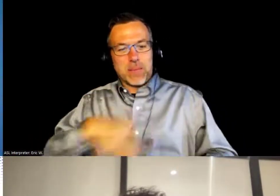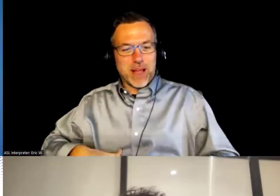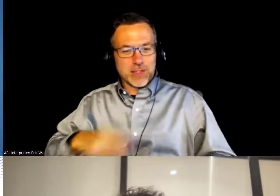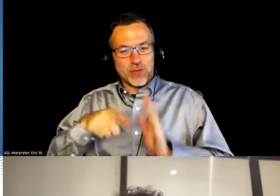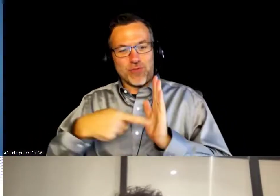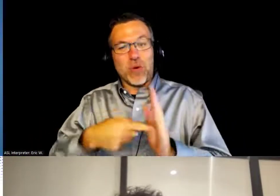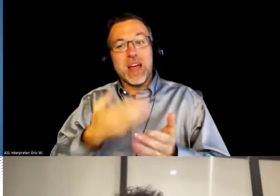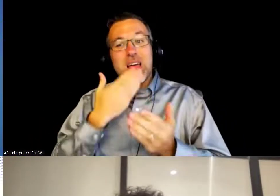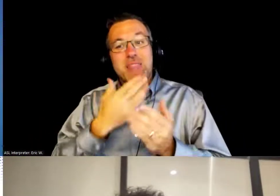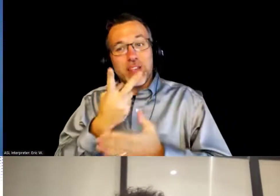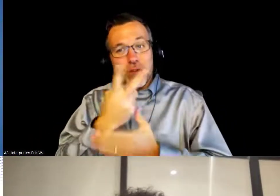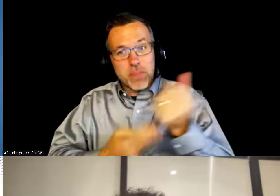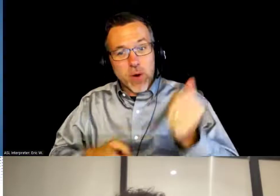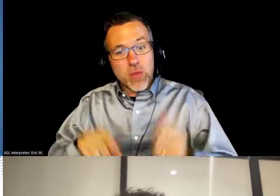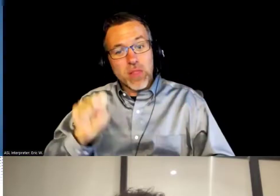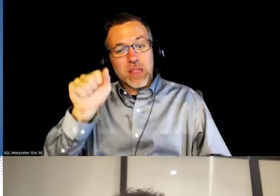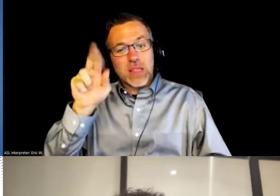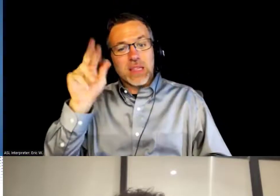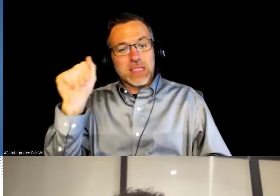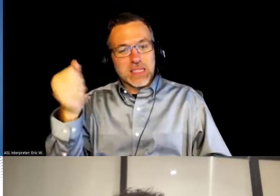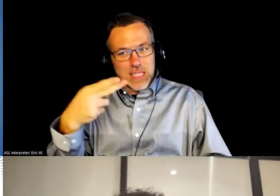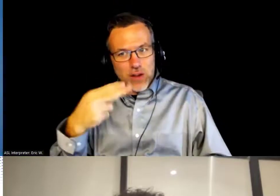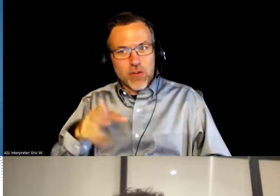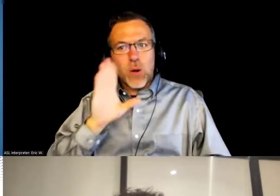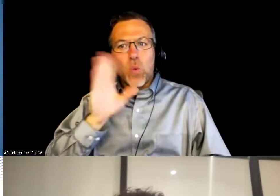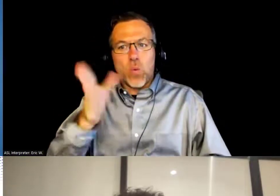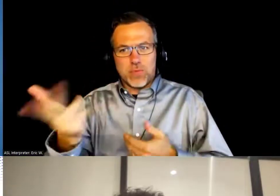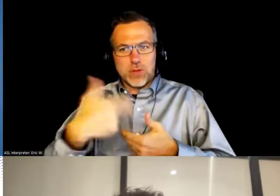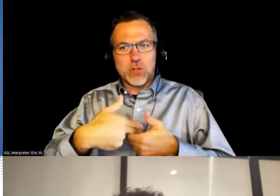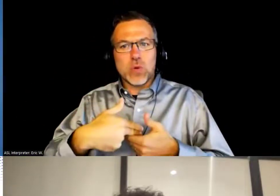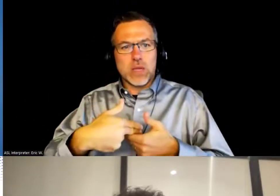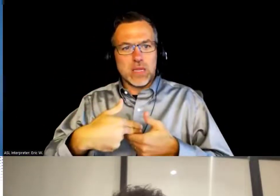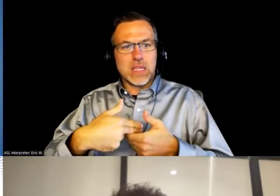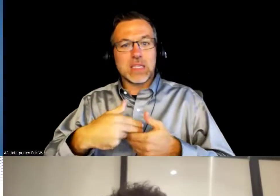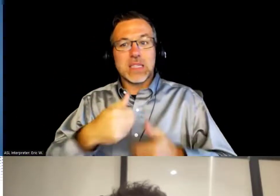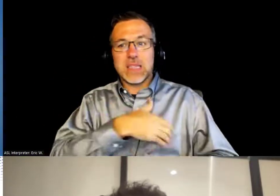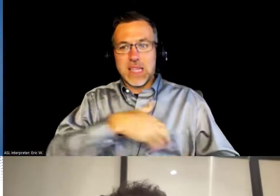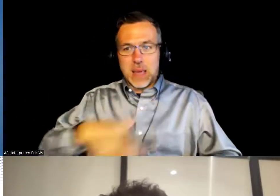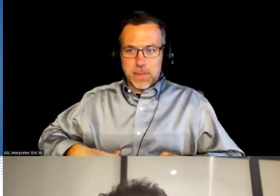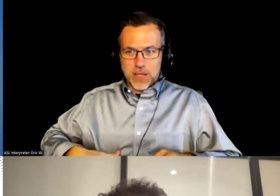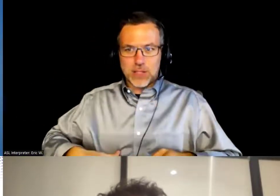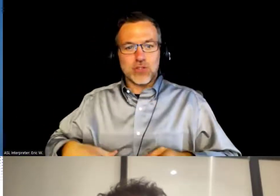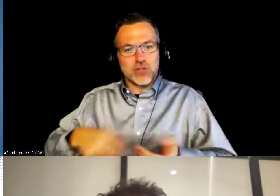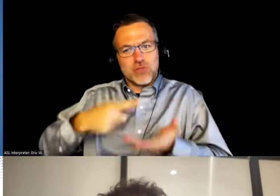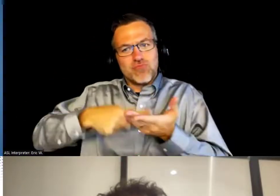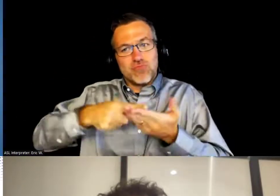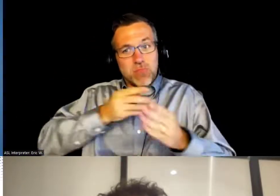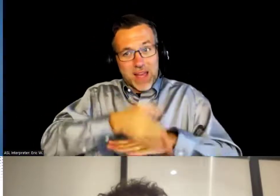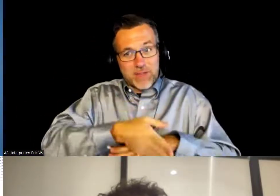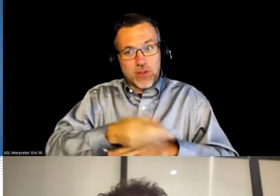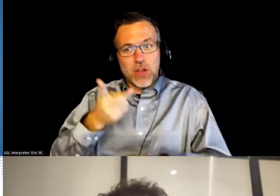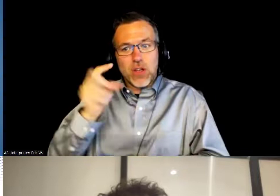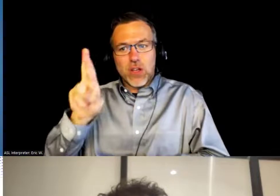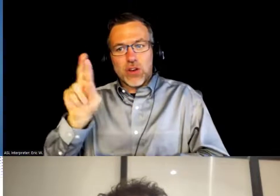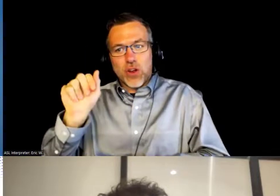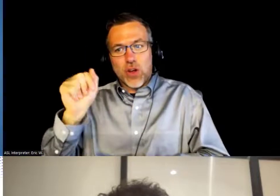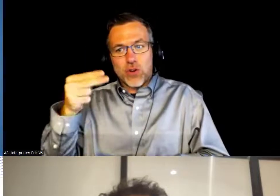And, Sarah, by the way, everyone, Sarah will be joining us in the Ambassador's Corner afterwards, and, Dr. Ahmed, you're welcome to stay too